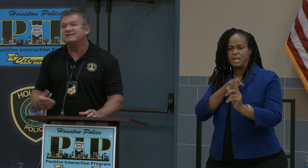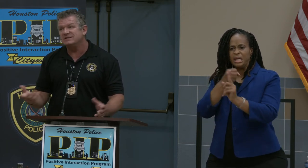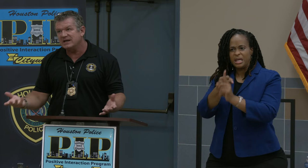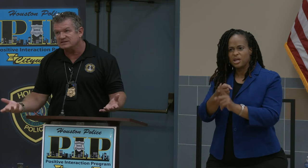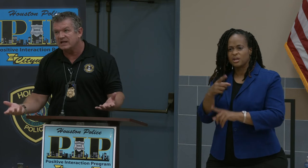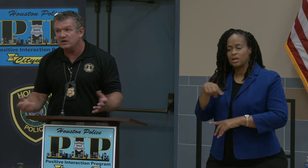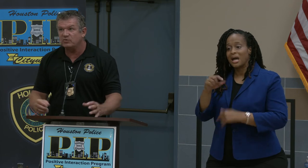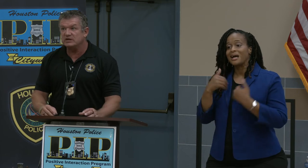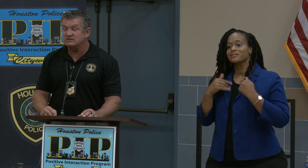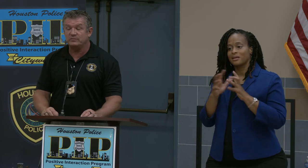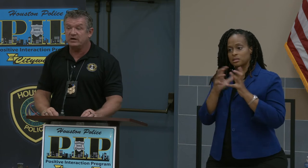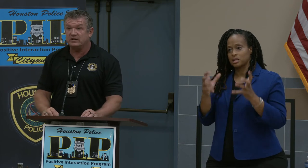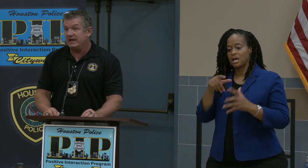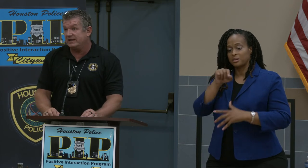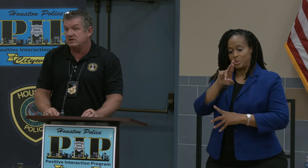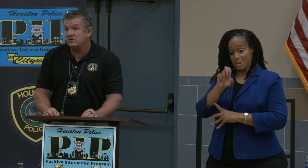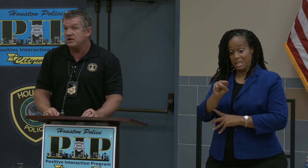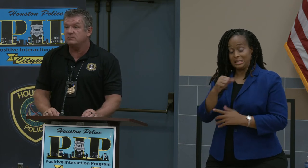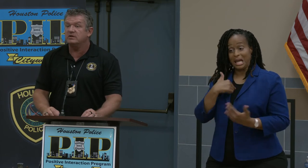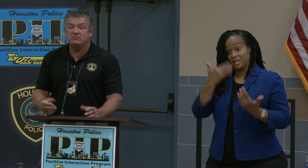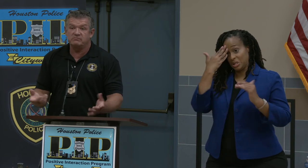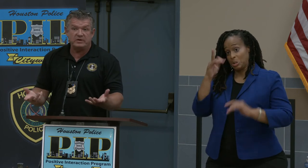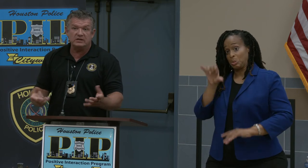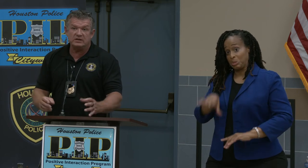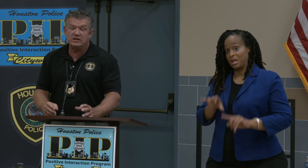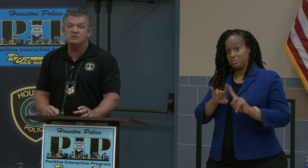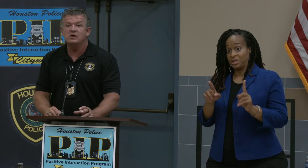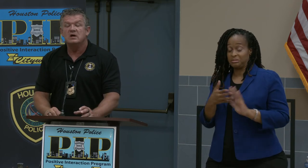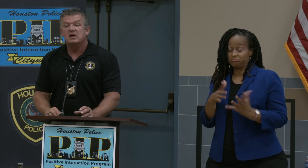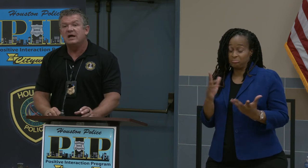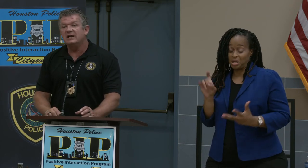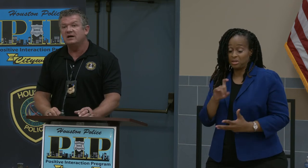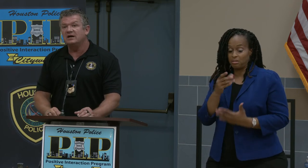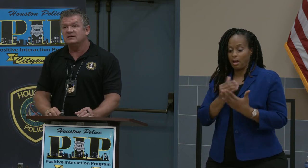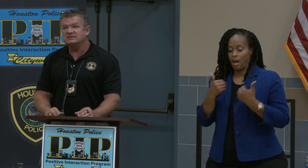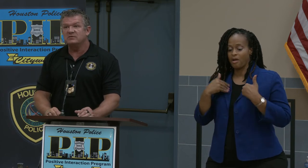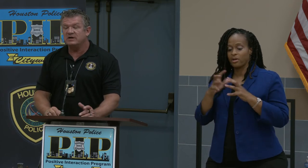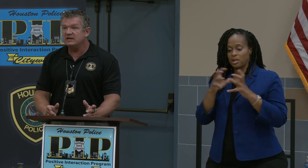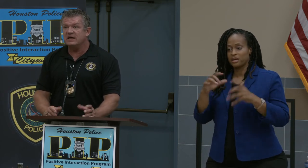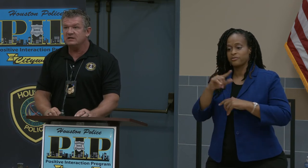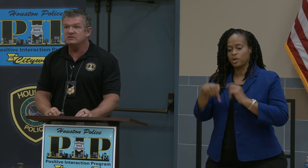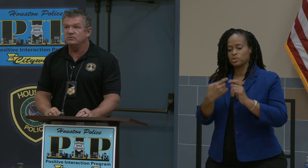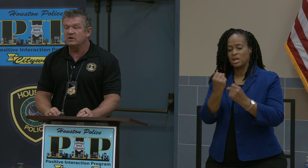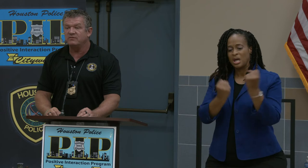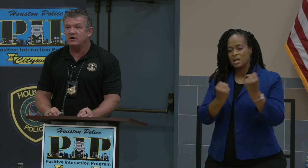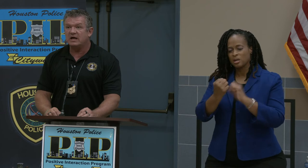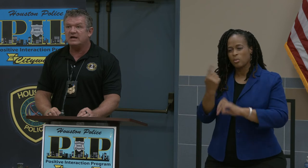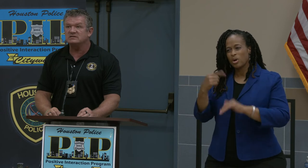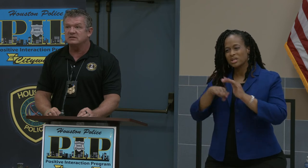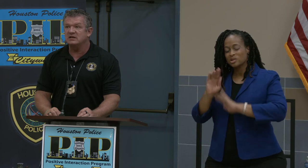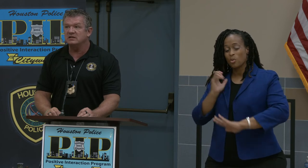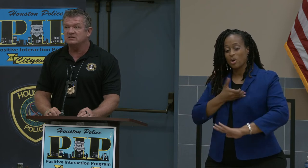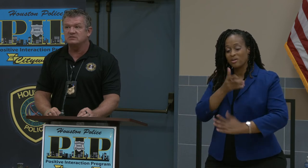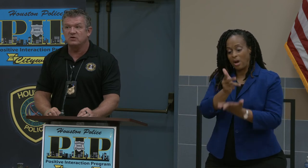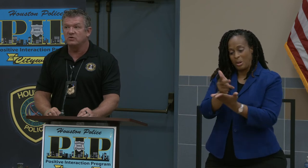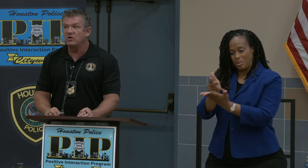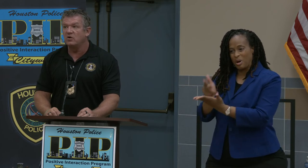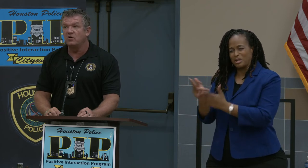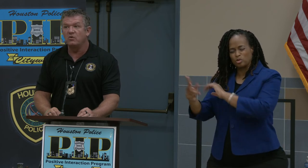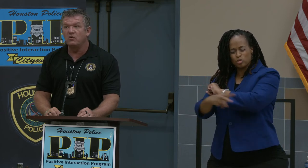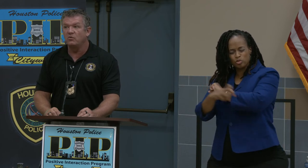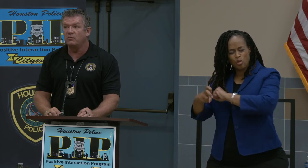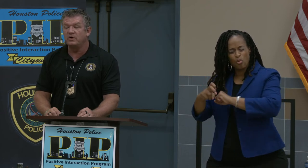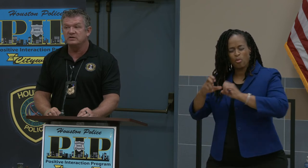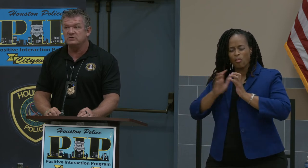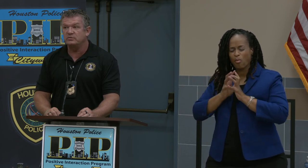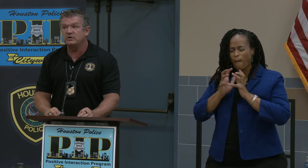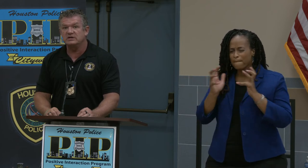city has a lot of Prius', and somebody got into one of our lots and stole a whole bunch of Prius